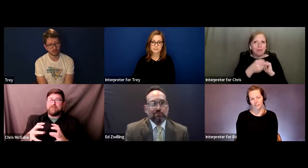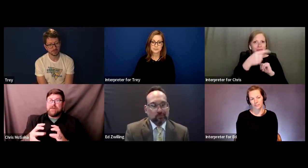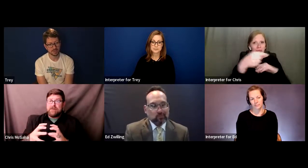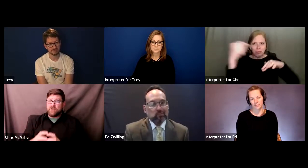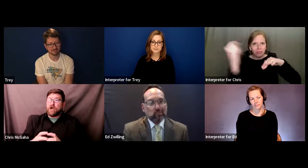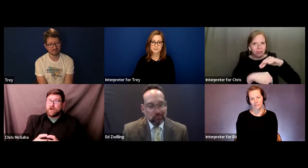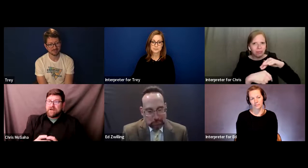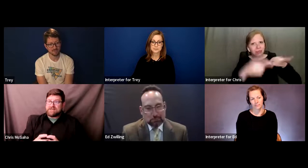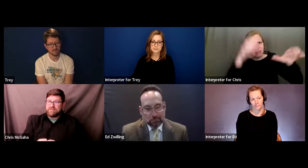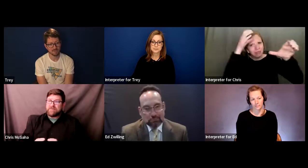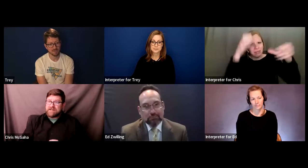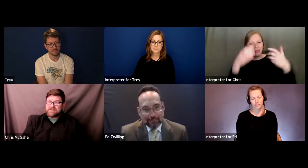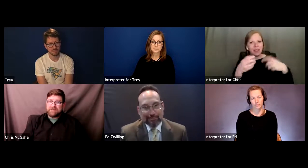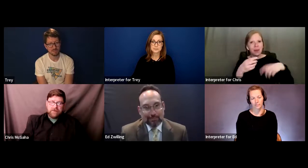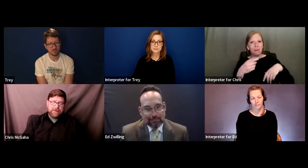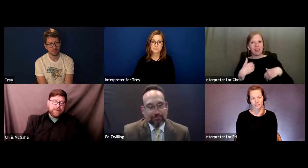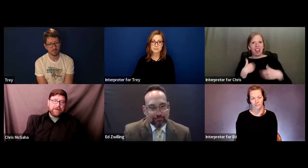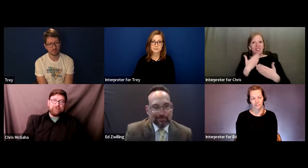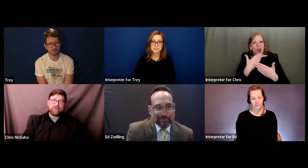have the law as the foundation.